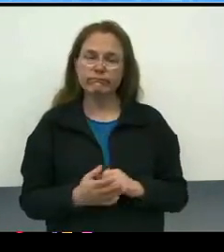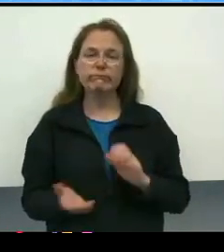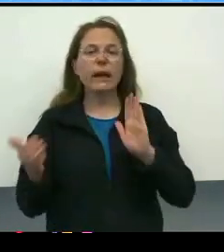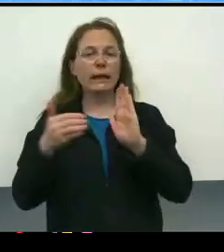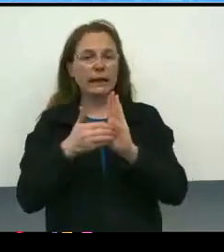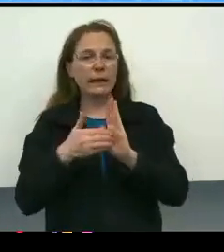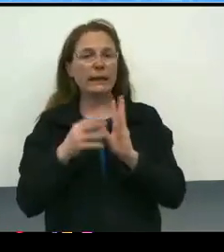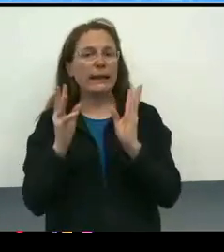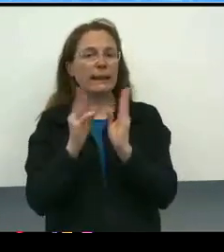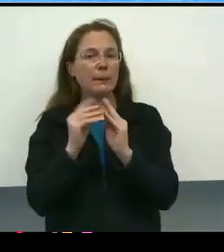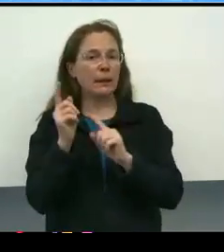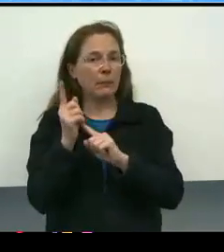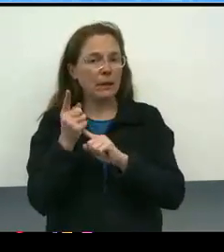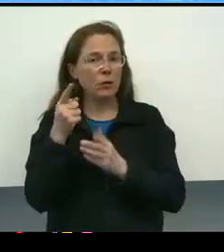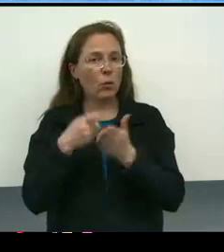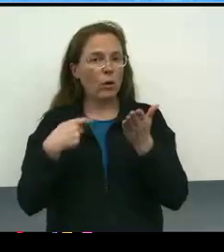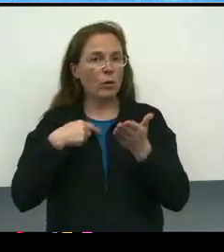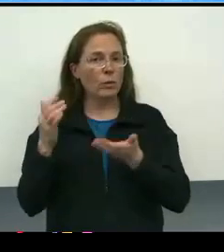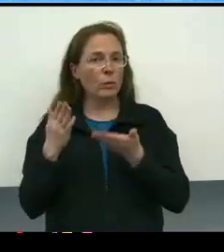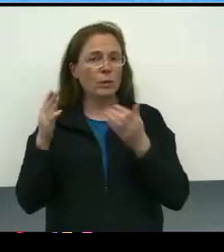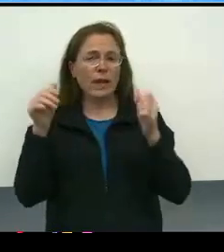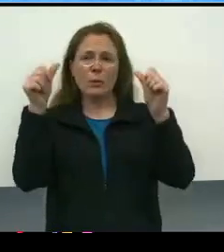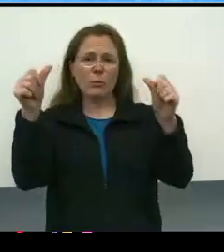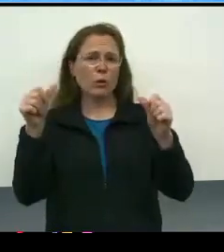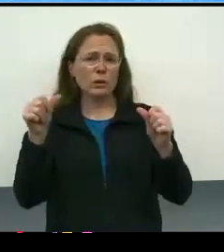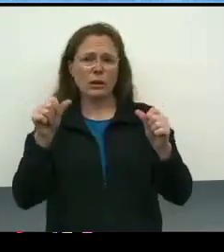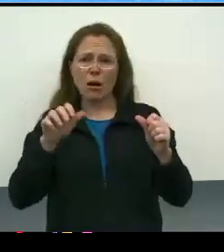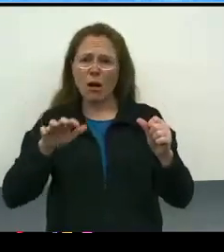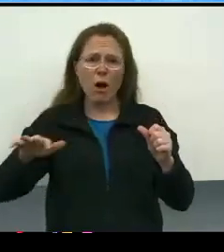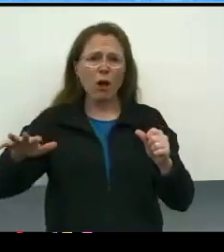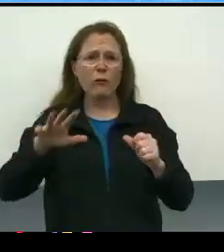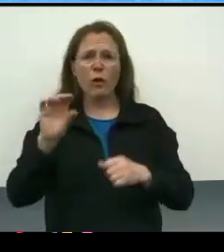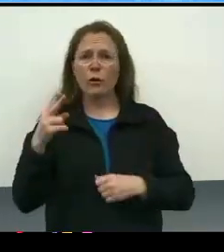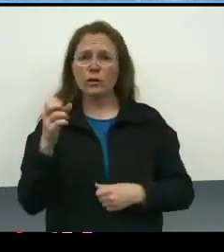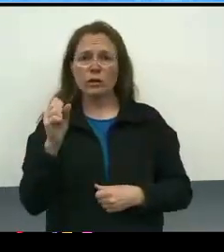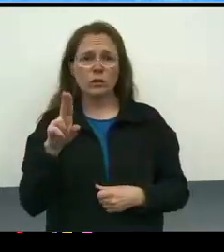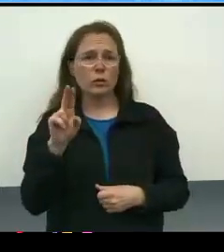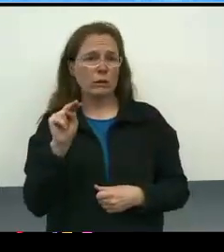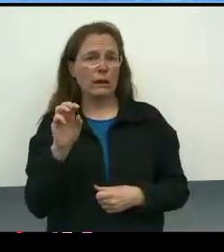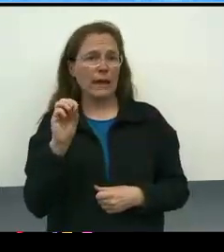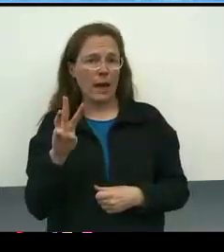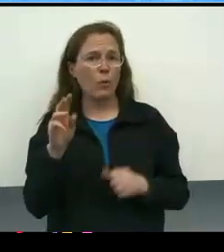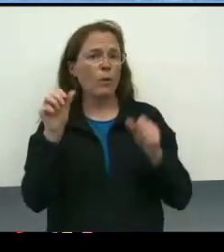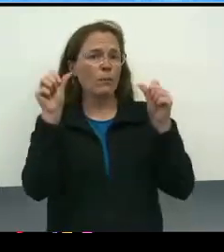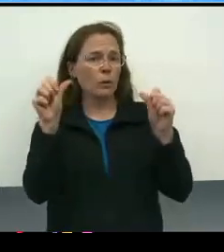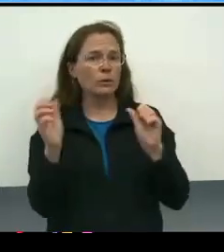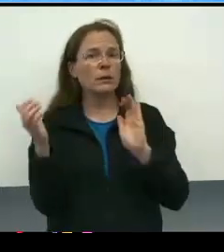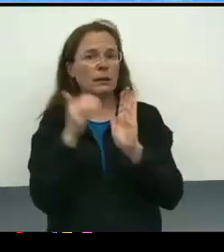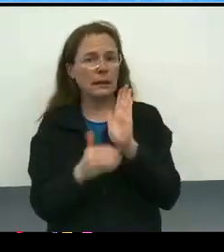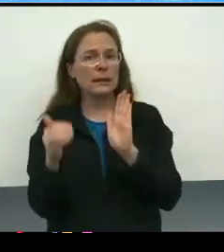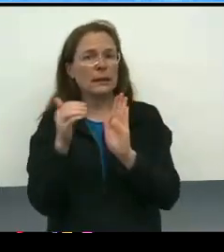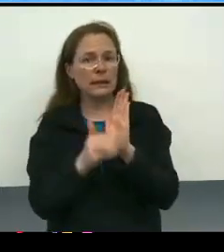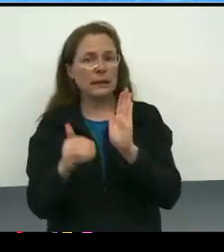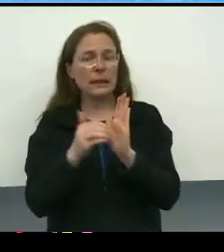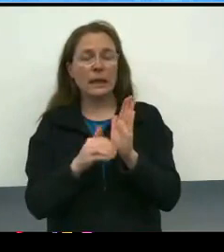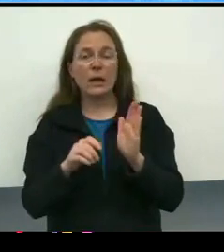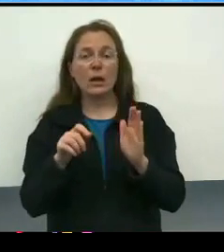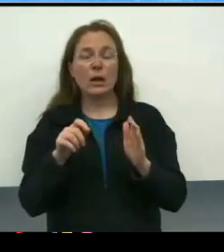and what we're proposing is posted broadly on OHSU now. We know that as we bring policies forward, for example,